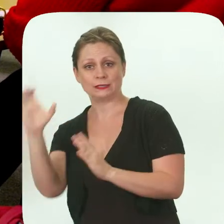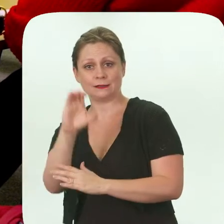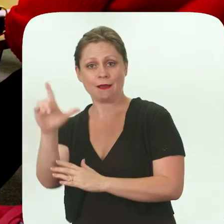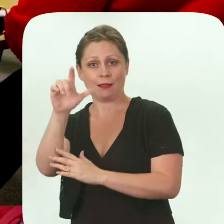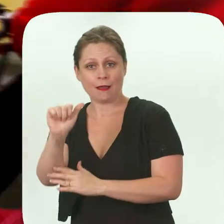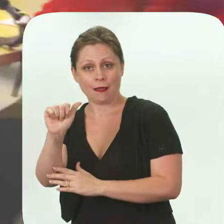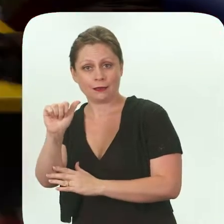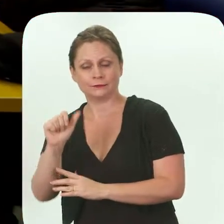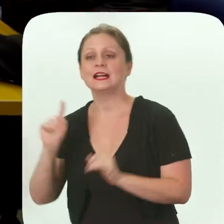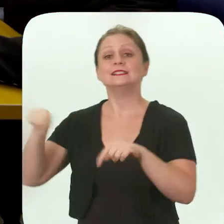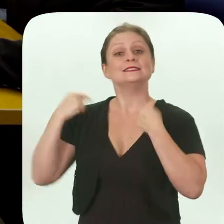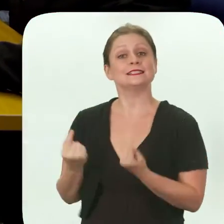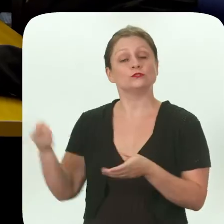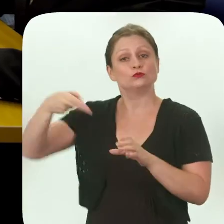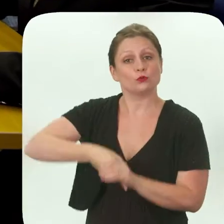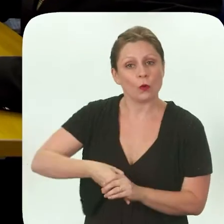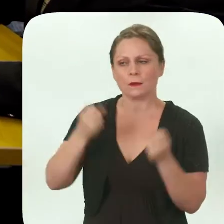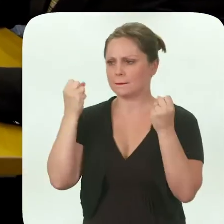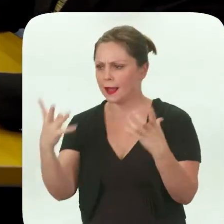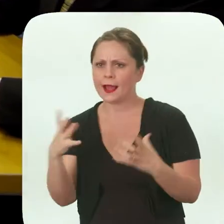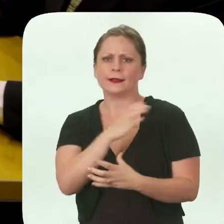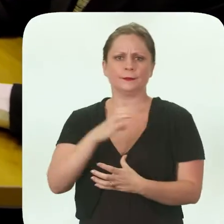Since joining so many committees and boards,